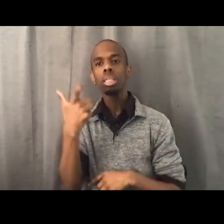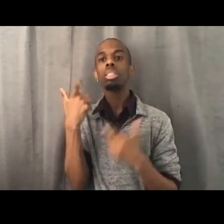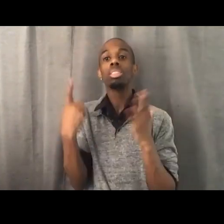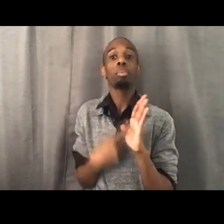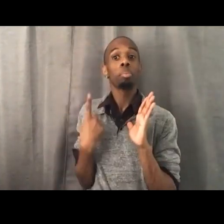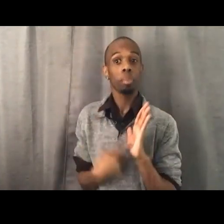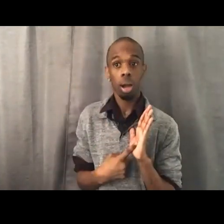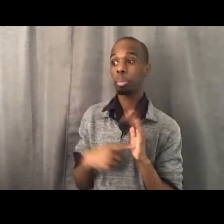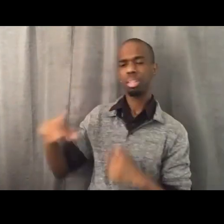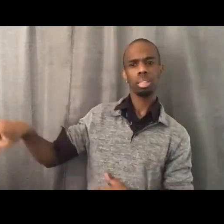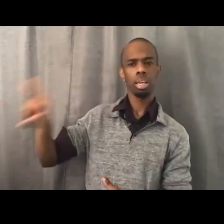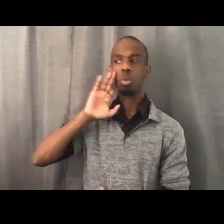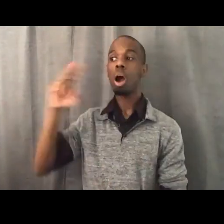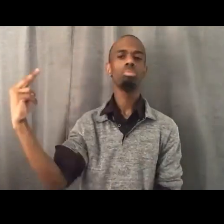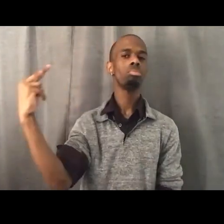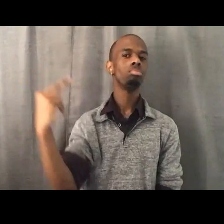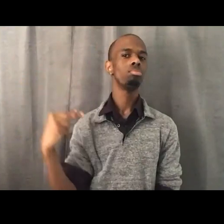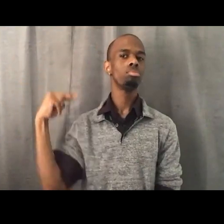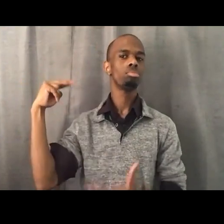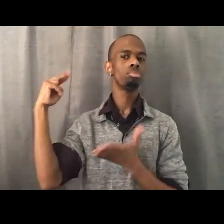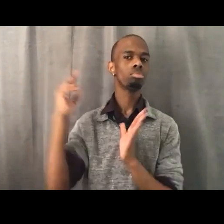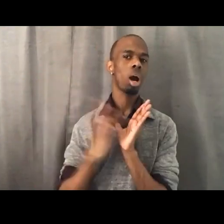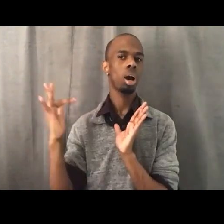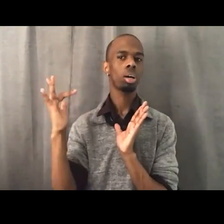that have always been used to bring down Black movement.